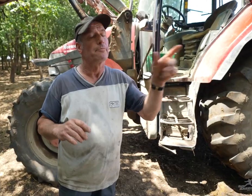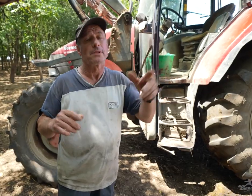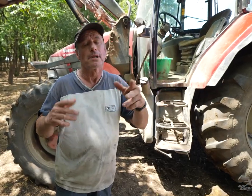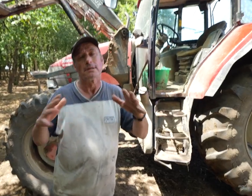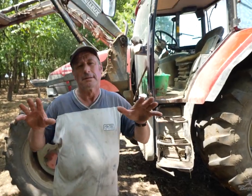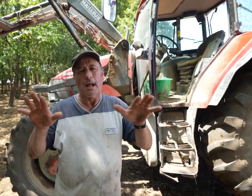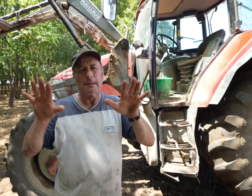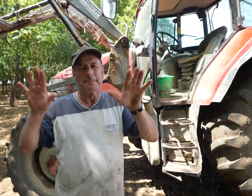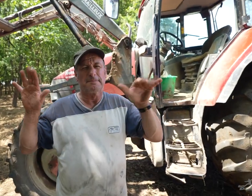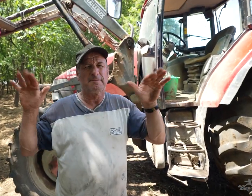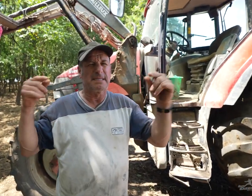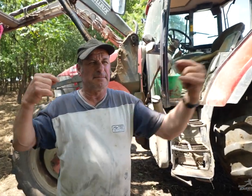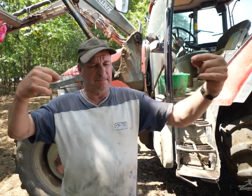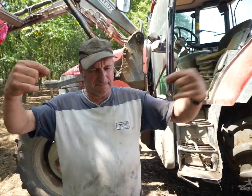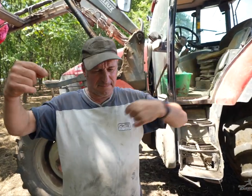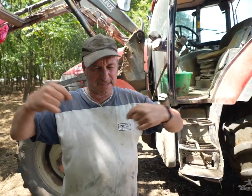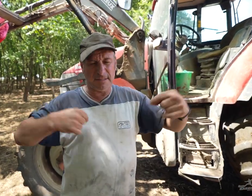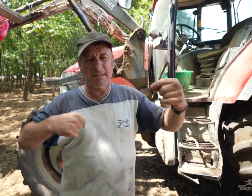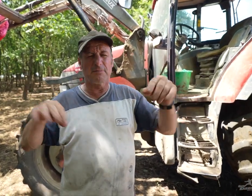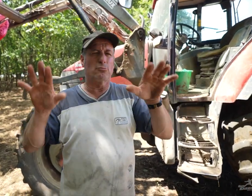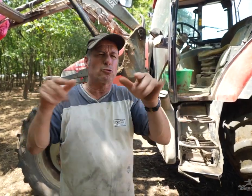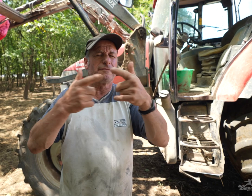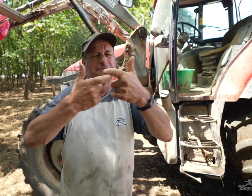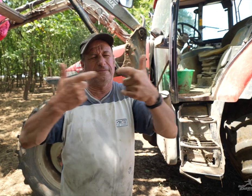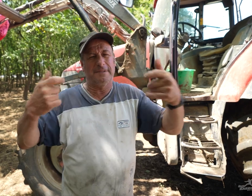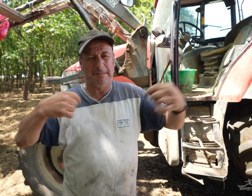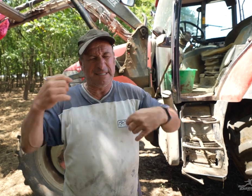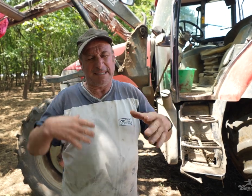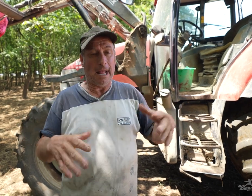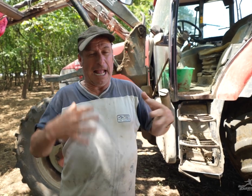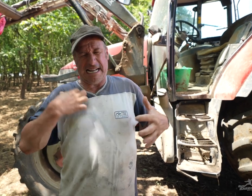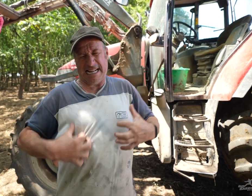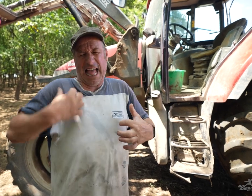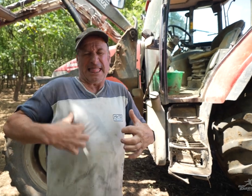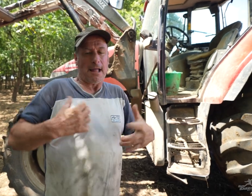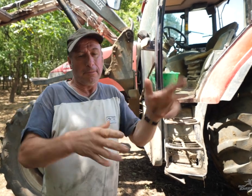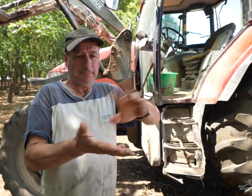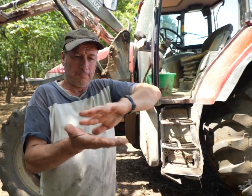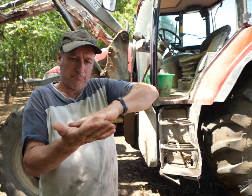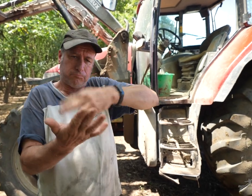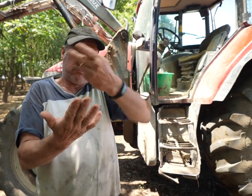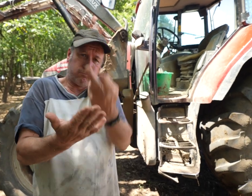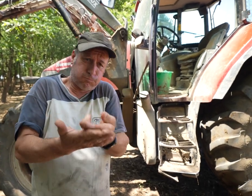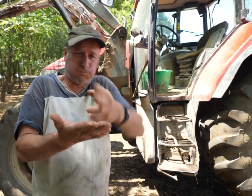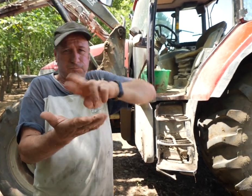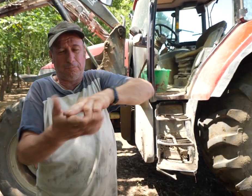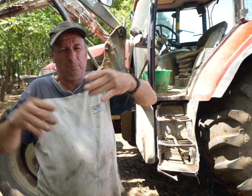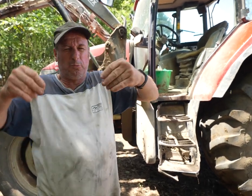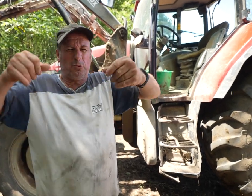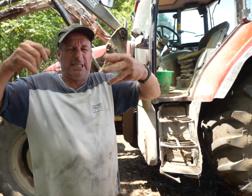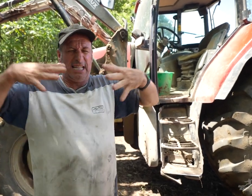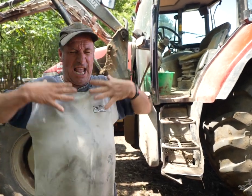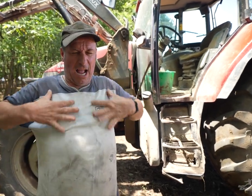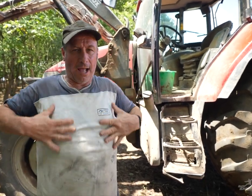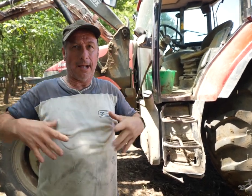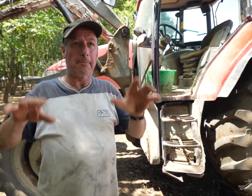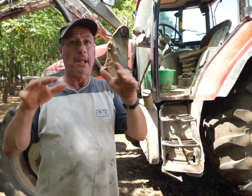OK, so the bison have flies who make them itch. So they flop over and roll so the mud and sand coats their coat and